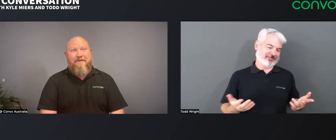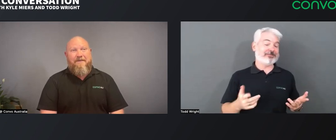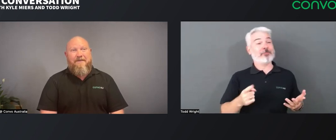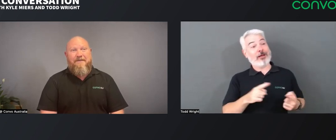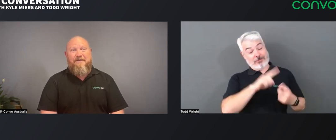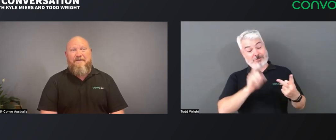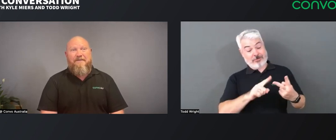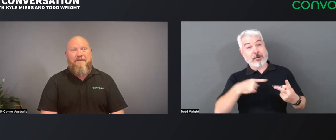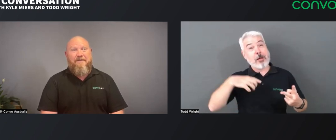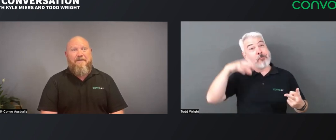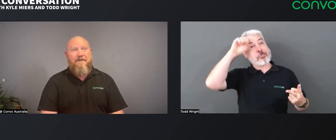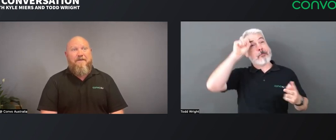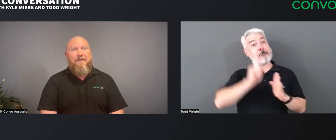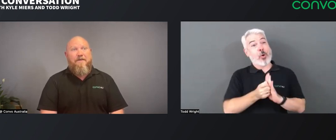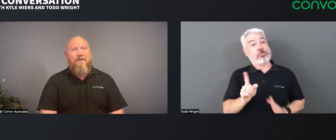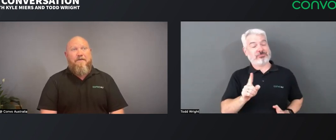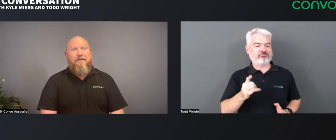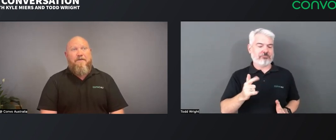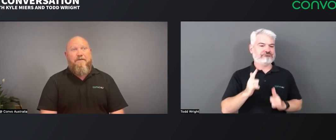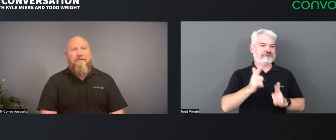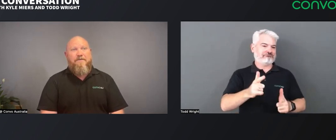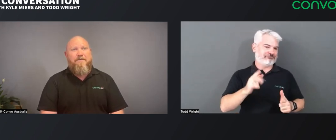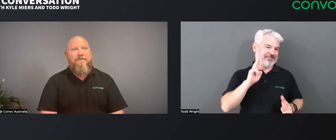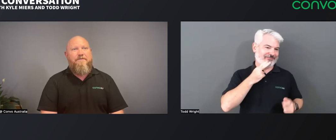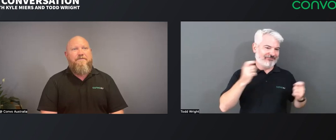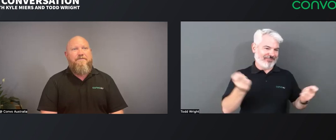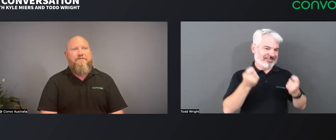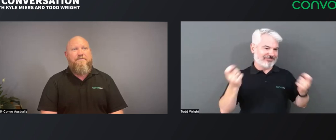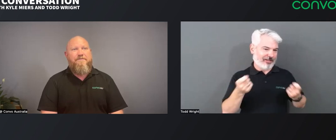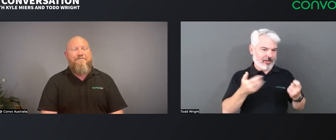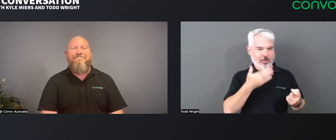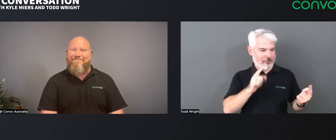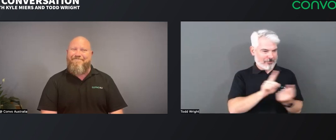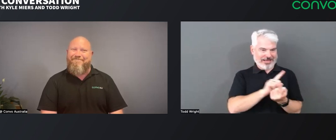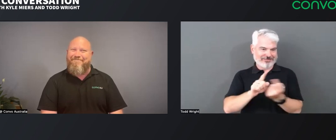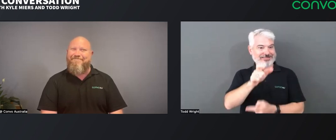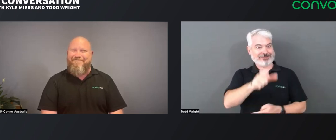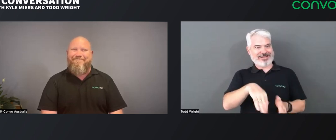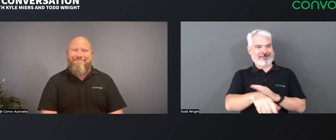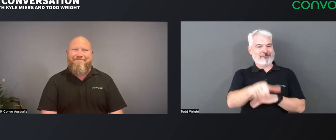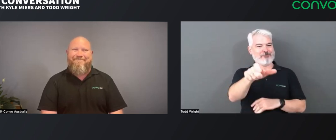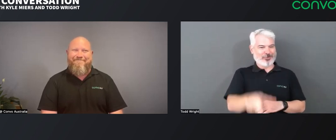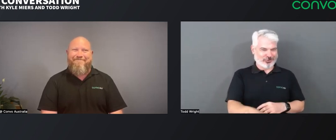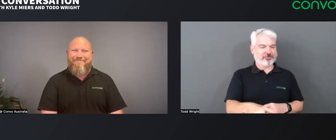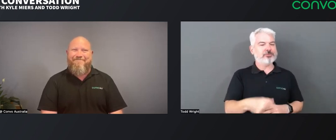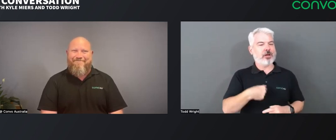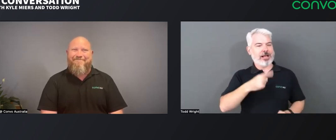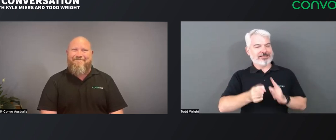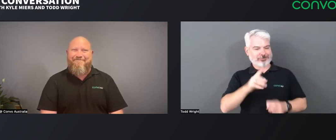they have options, they have choices. Another memory for me is definitely going to the Deaf Festival. It was lovely to meet people in person